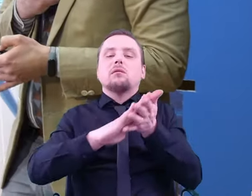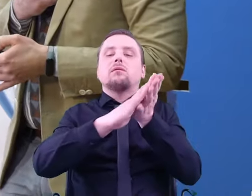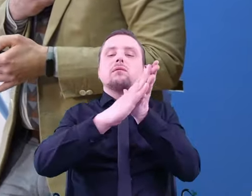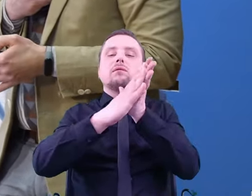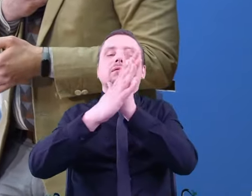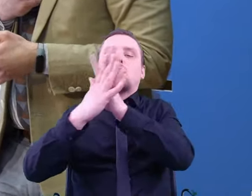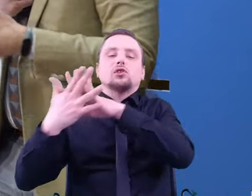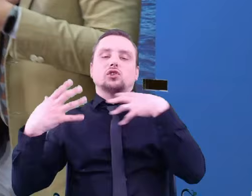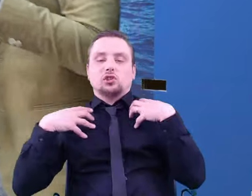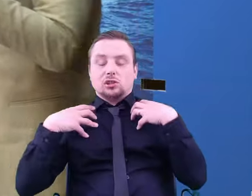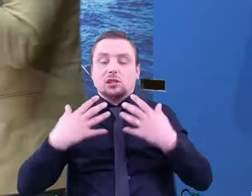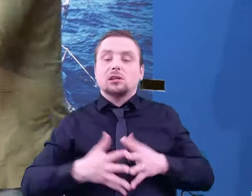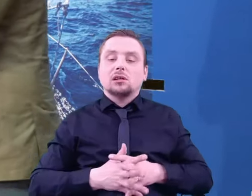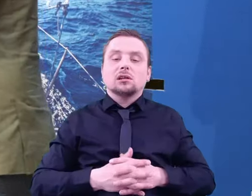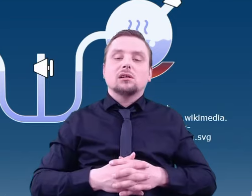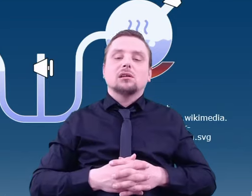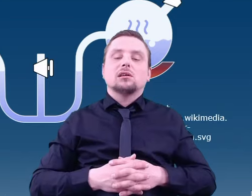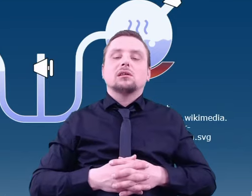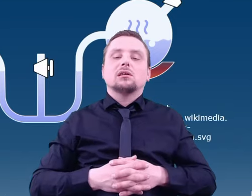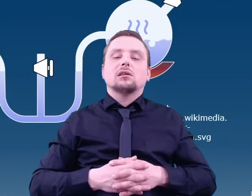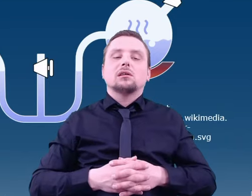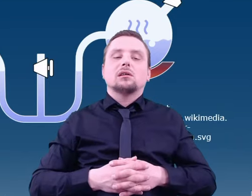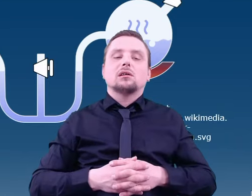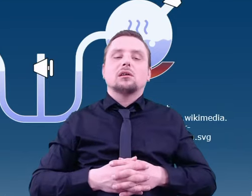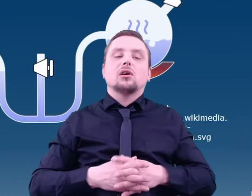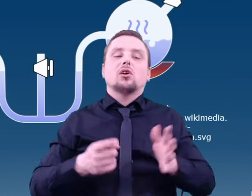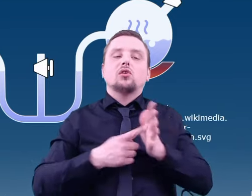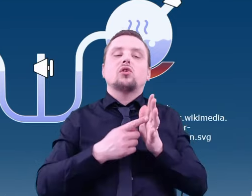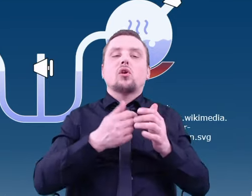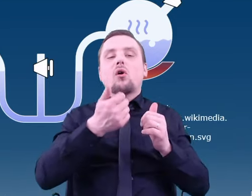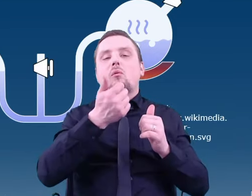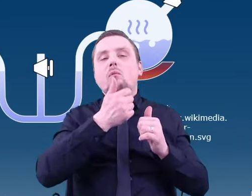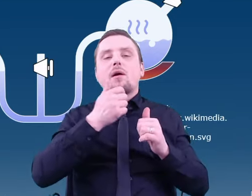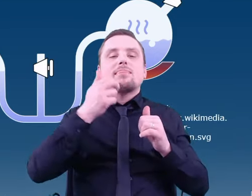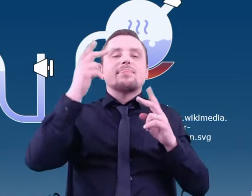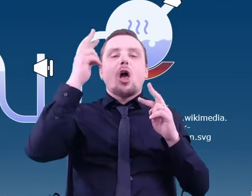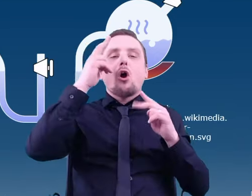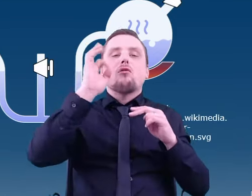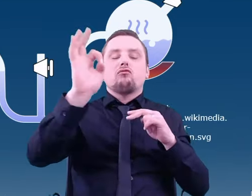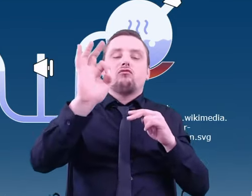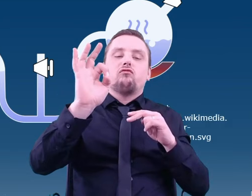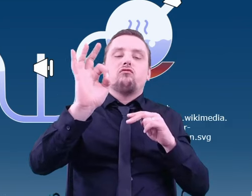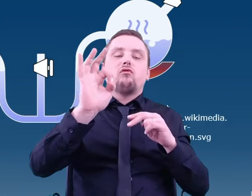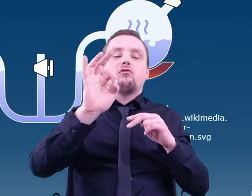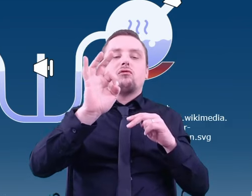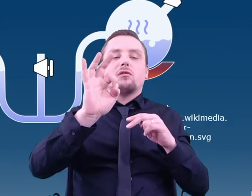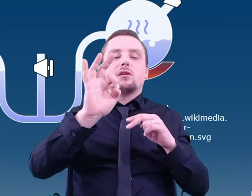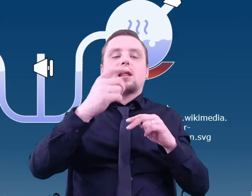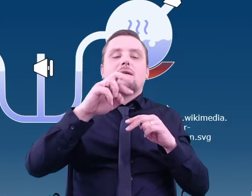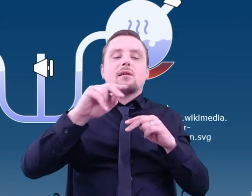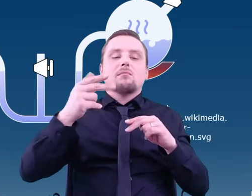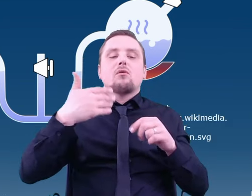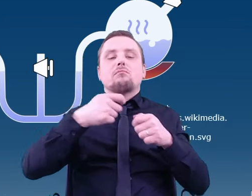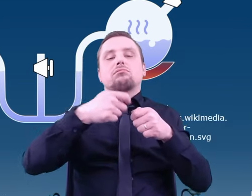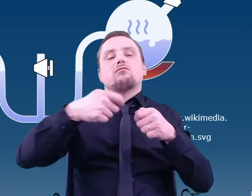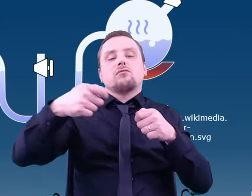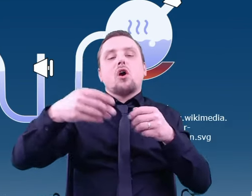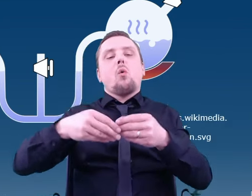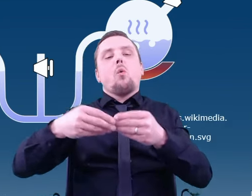This hypothesis was proposed in the 1920s and led to the development of the primordial soup theory,